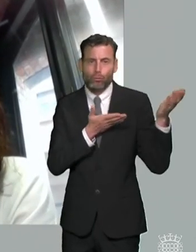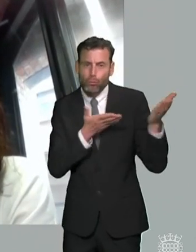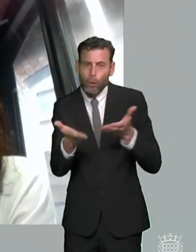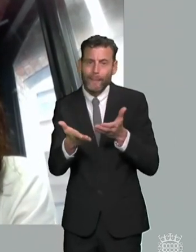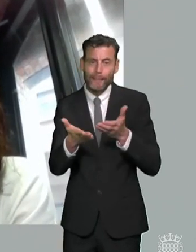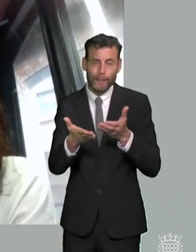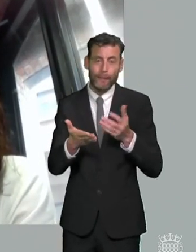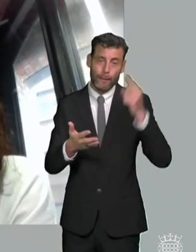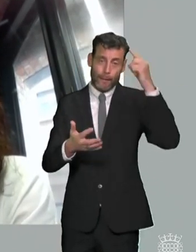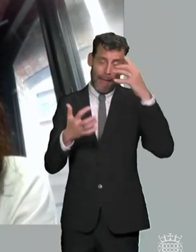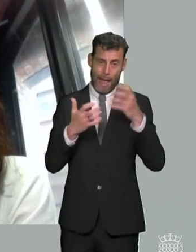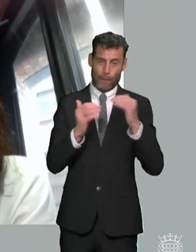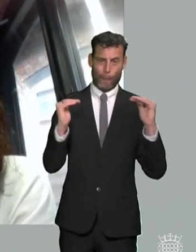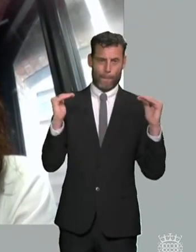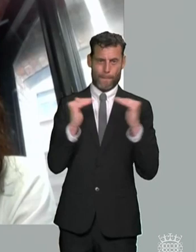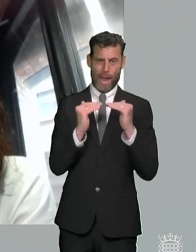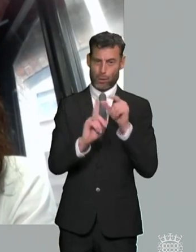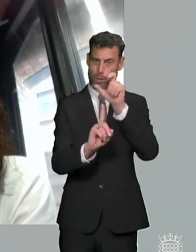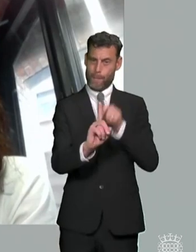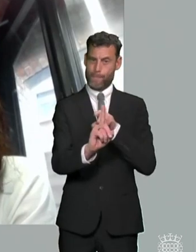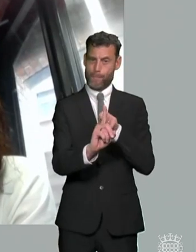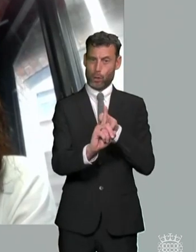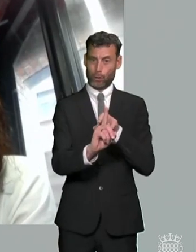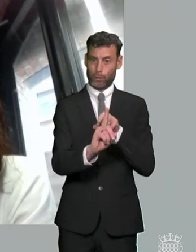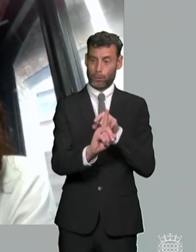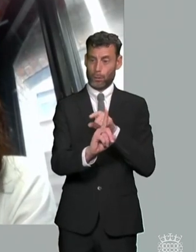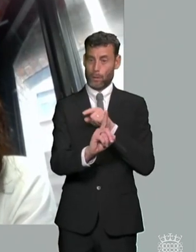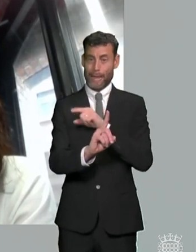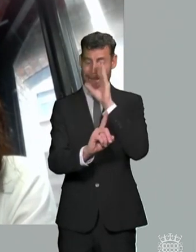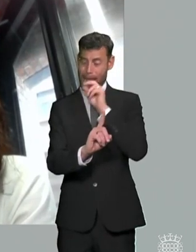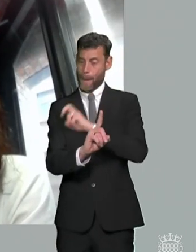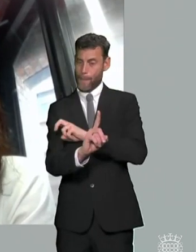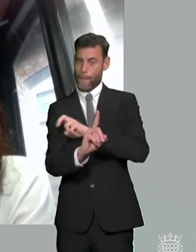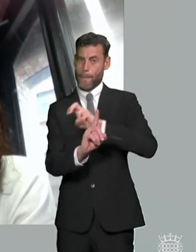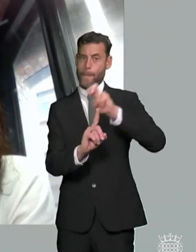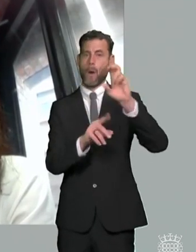rather than um you know as you said at the start of your question a focus on the need for an ehcp